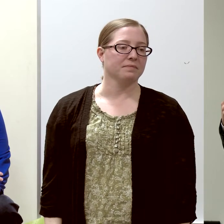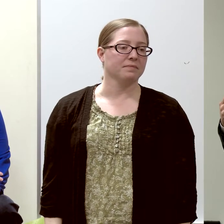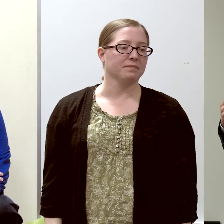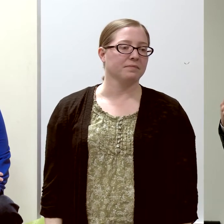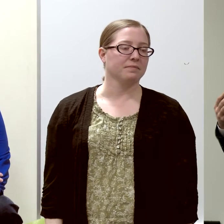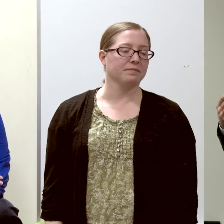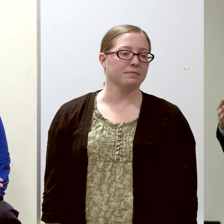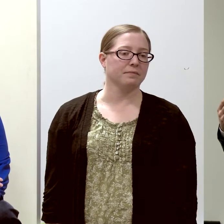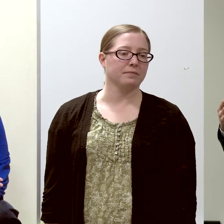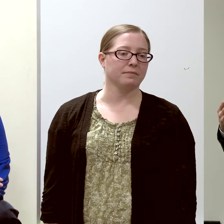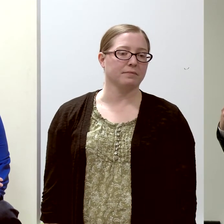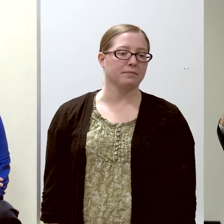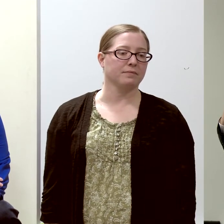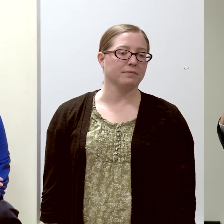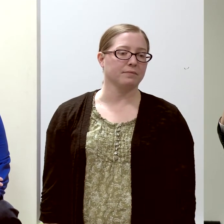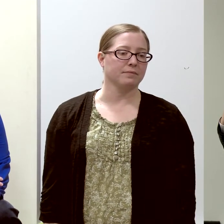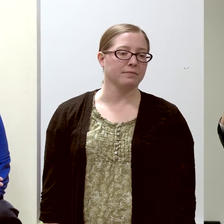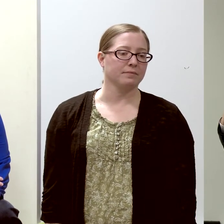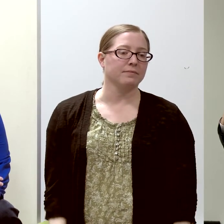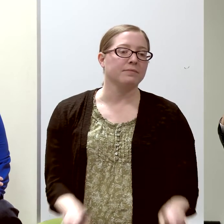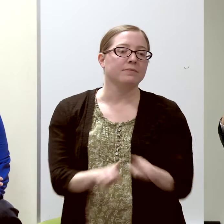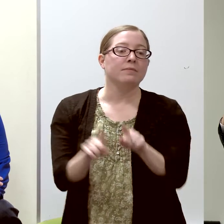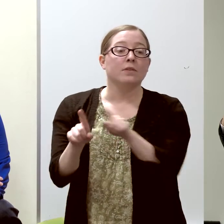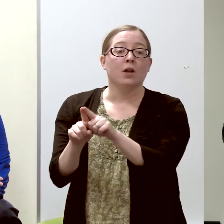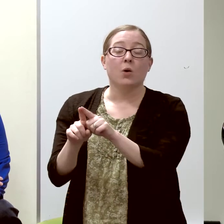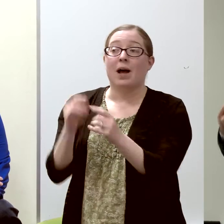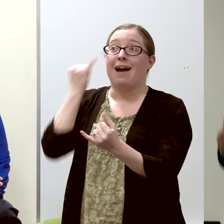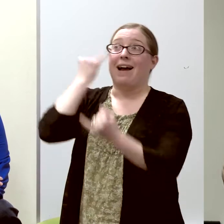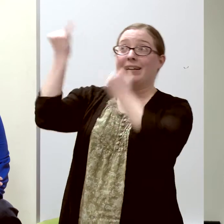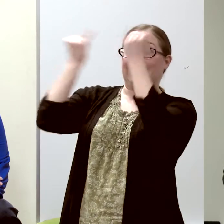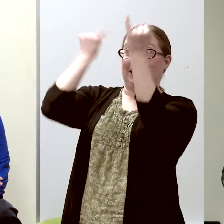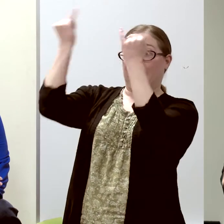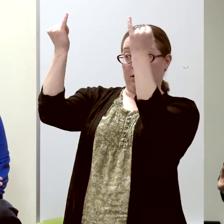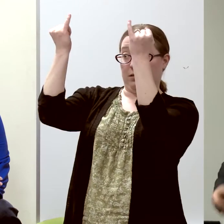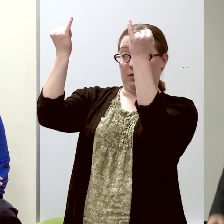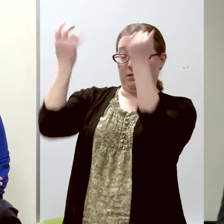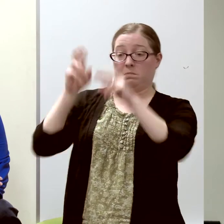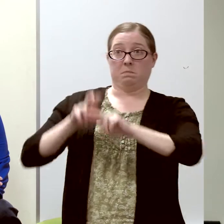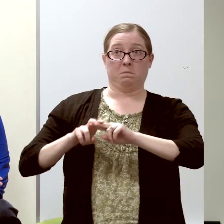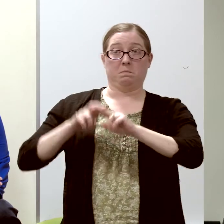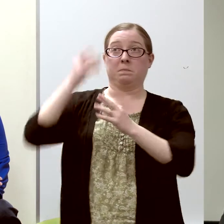I also loved thinking about ideas,